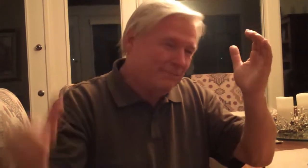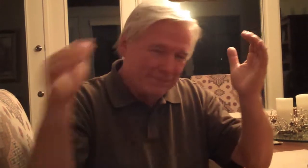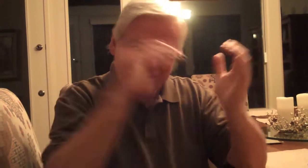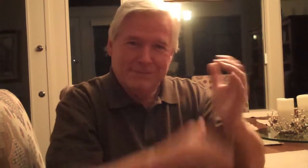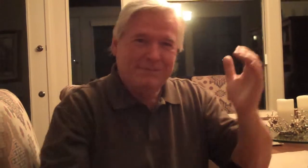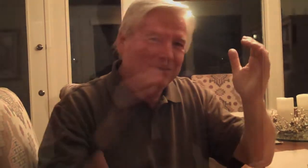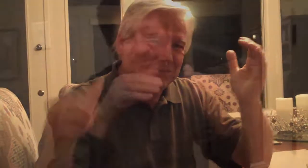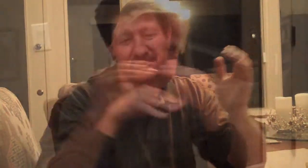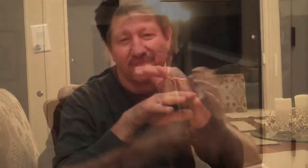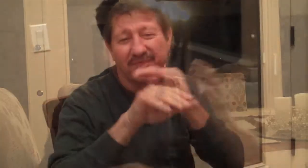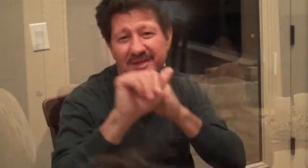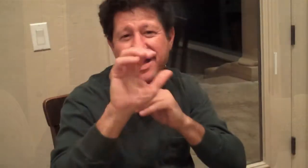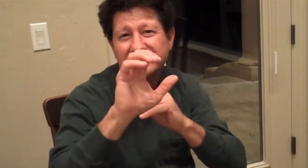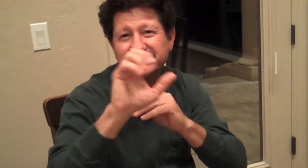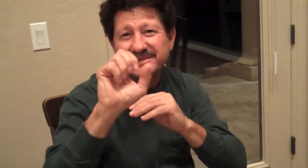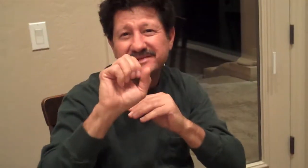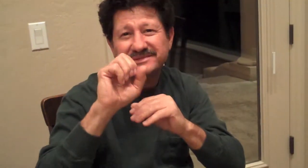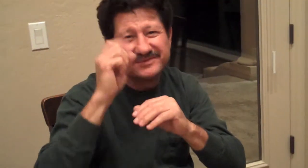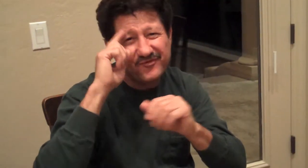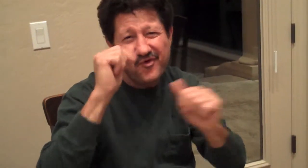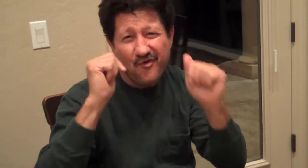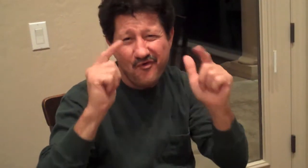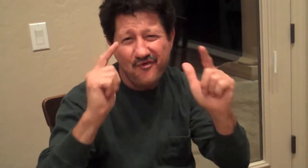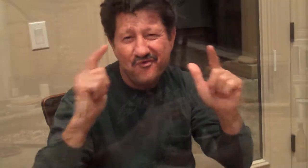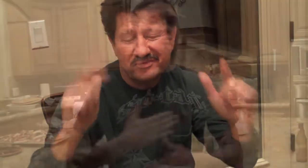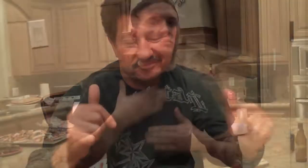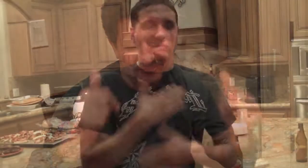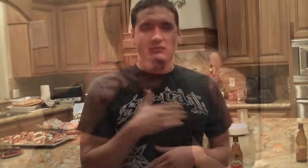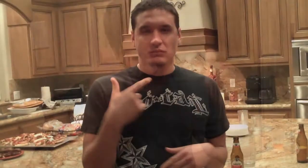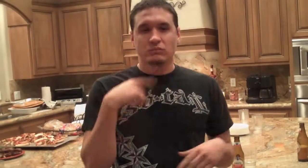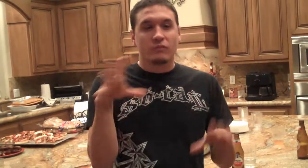Access for all!